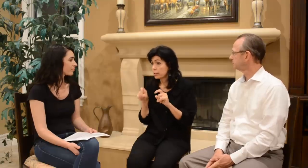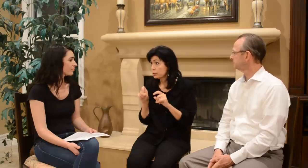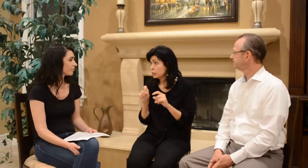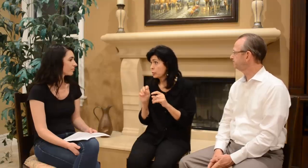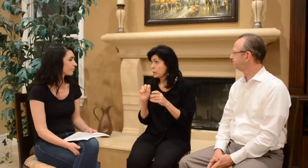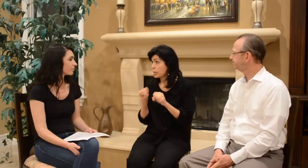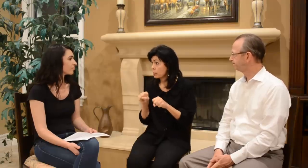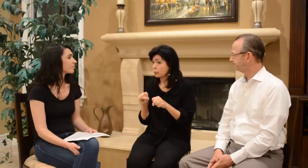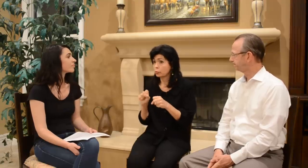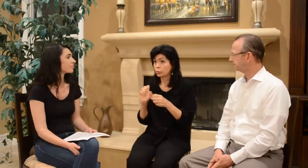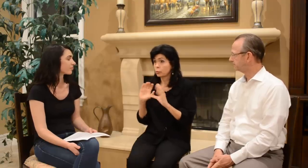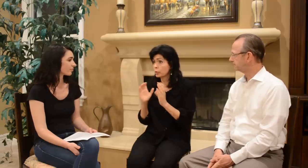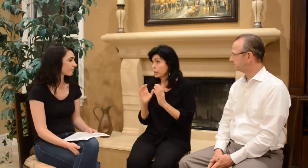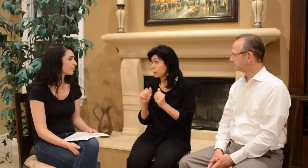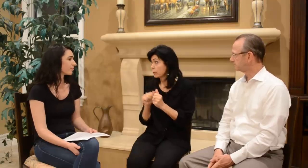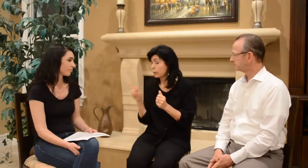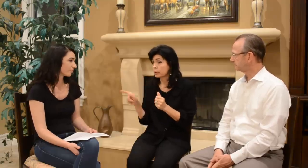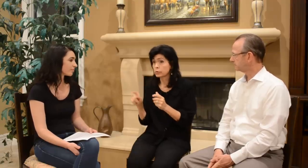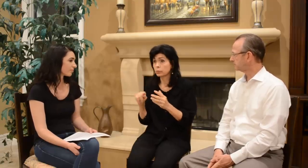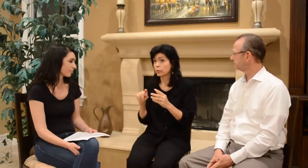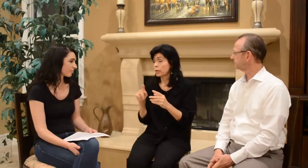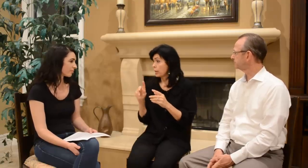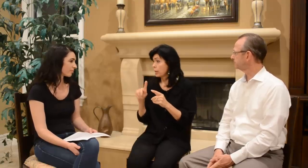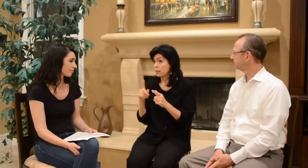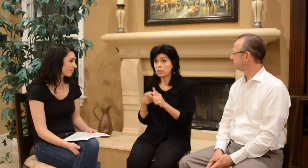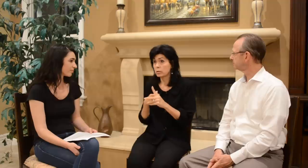but we need to be able to communicate with her.